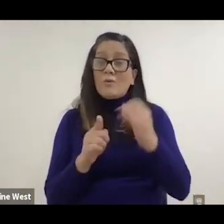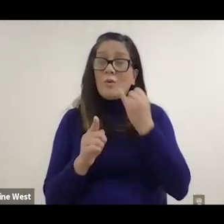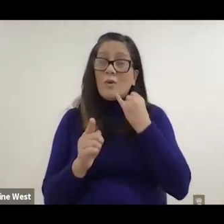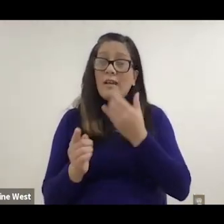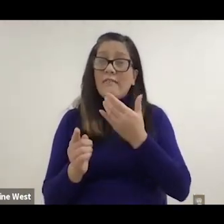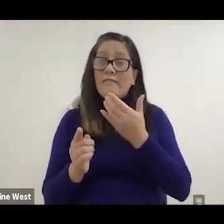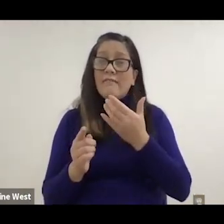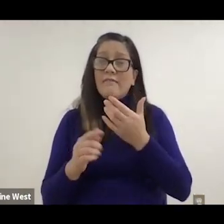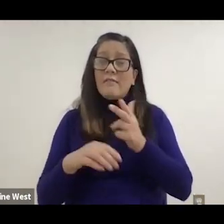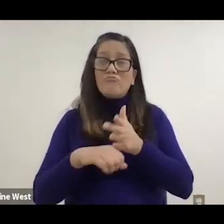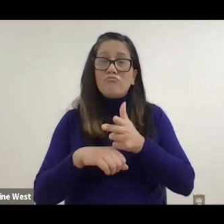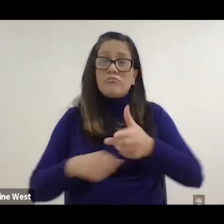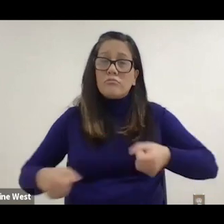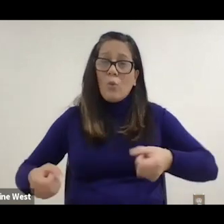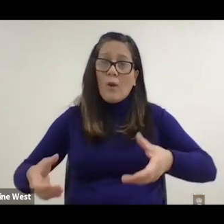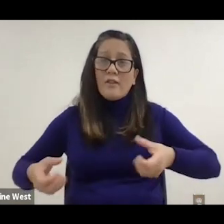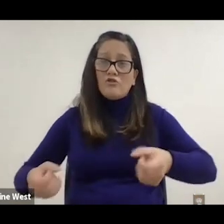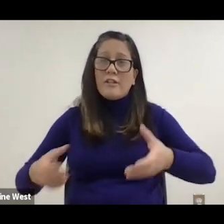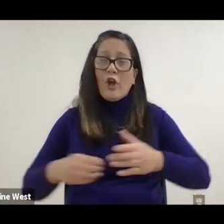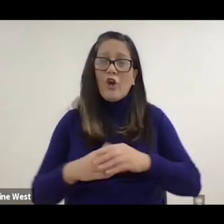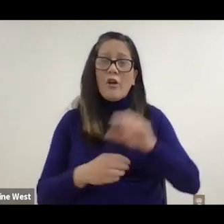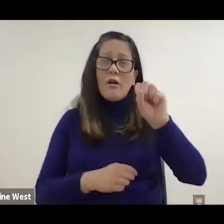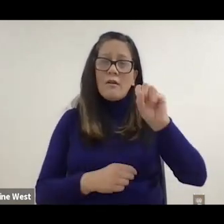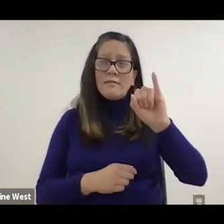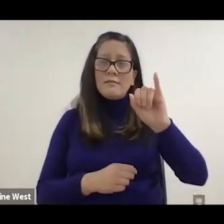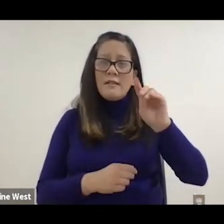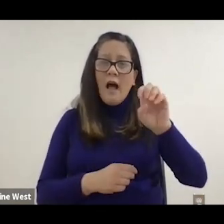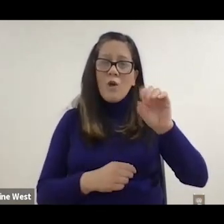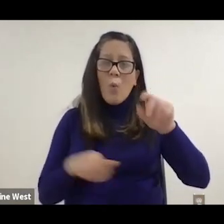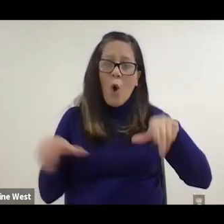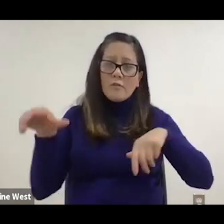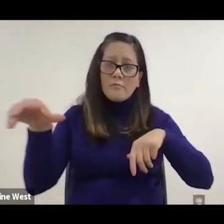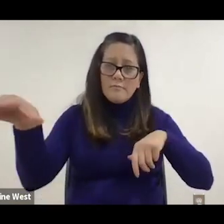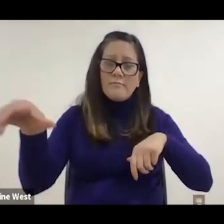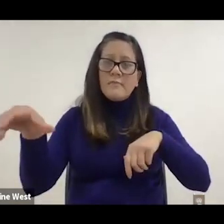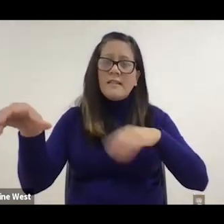sidewalks tend to be sloped towards the, towards the street for water to drain,